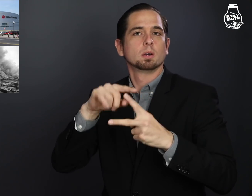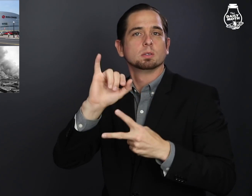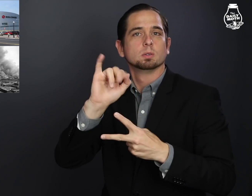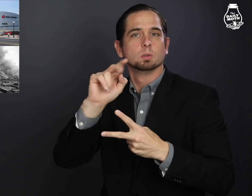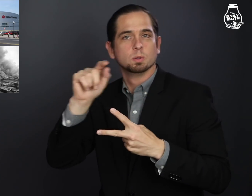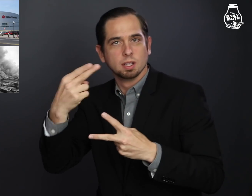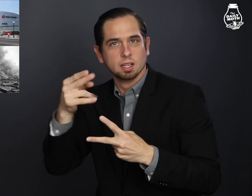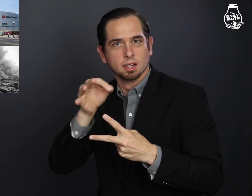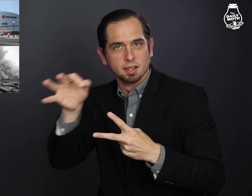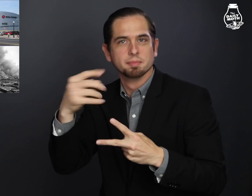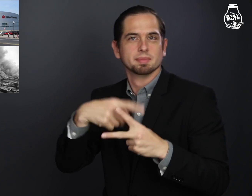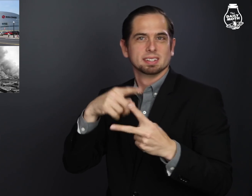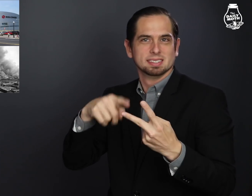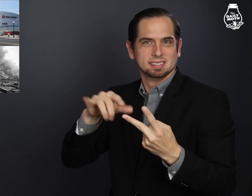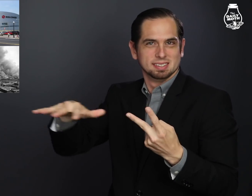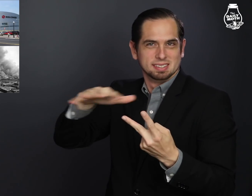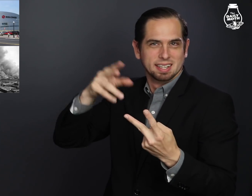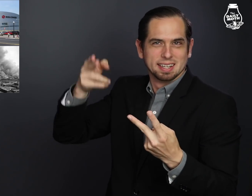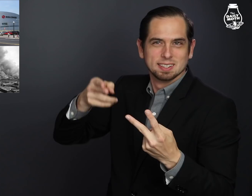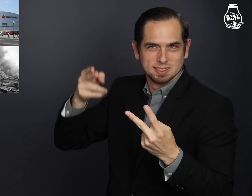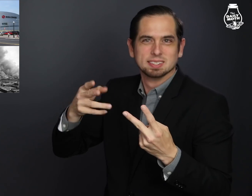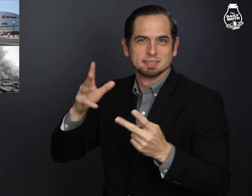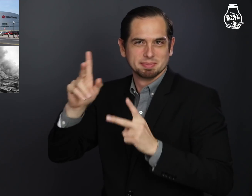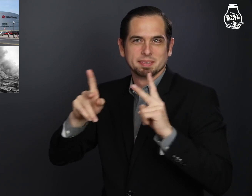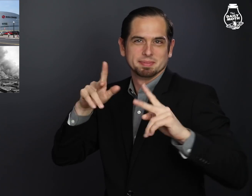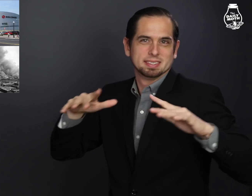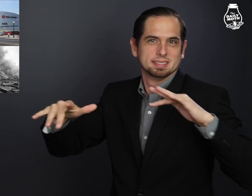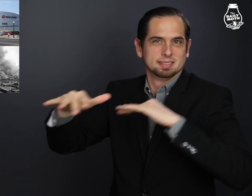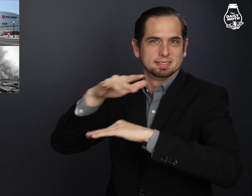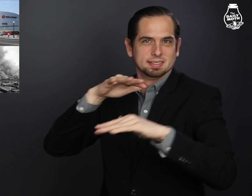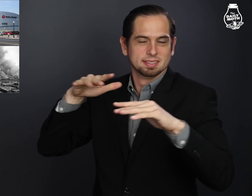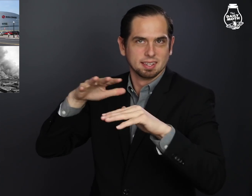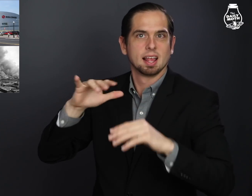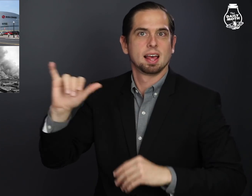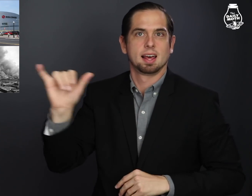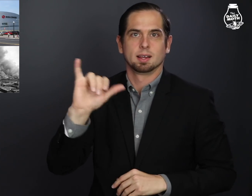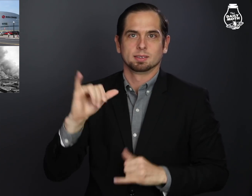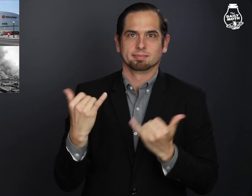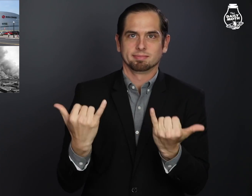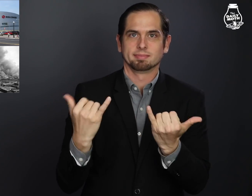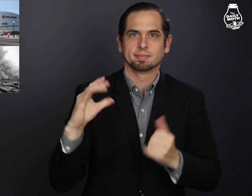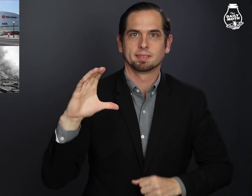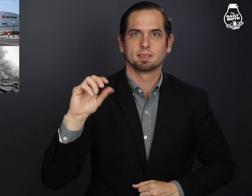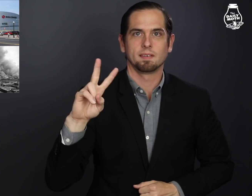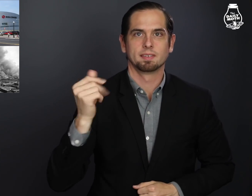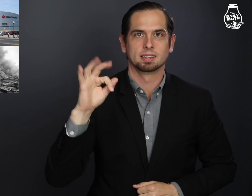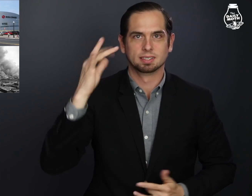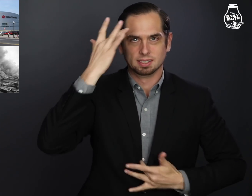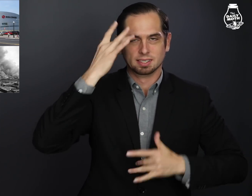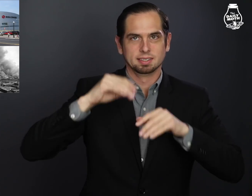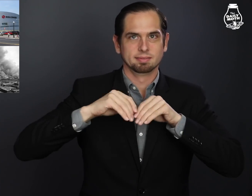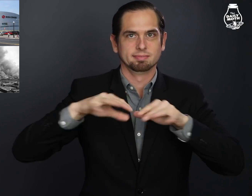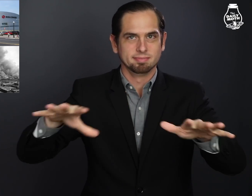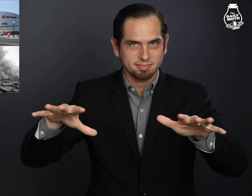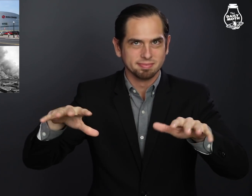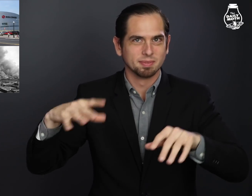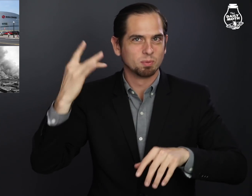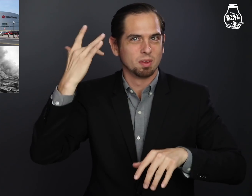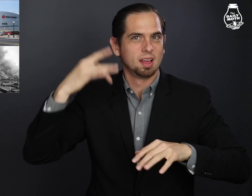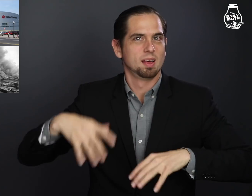combined with Juneteenth. There's also the Covid-19 pandemic,